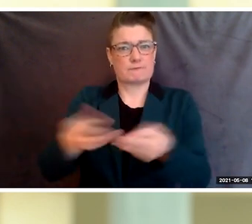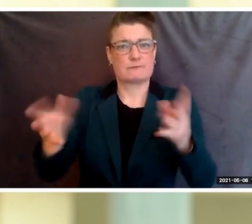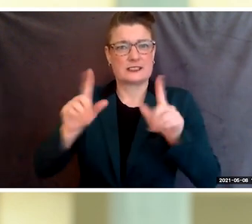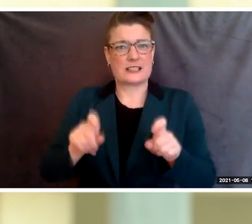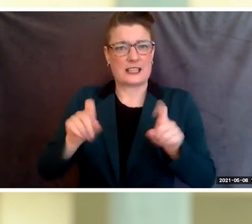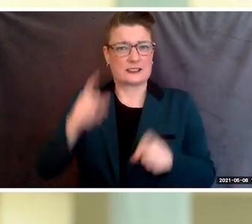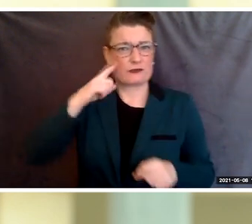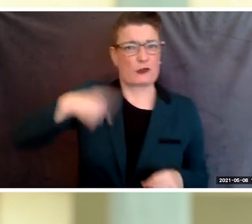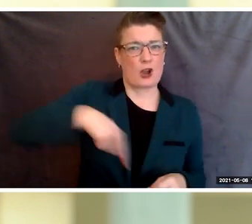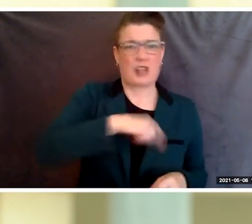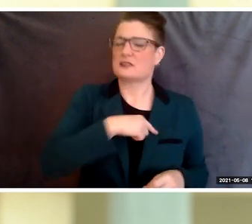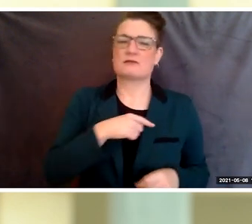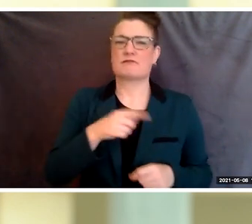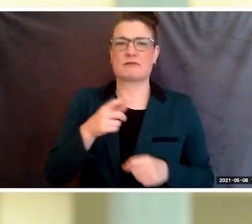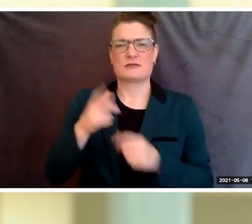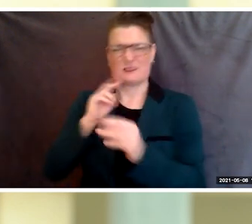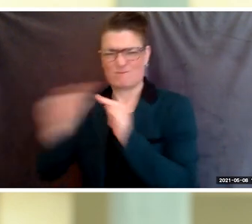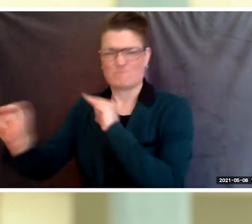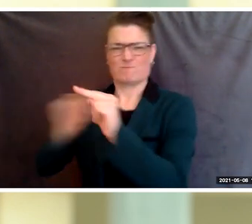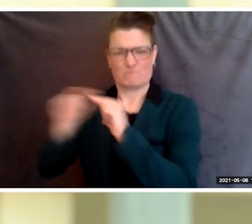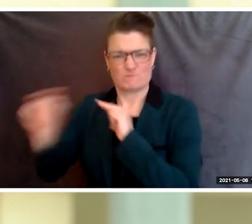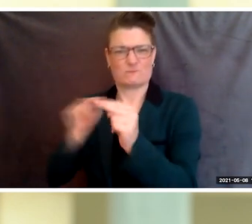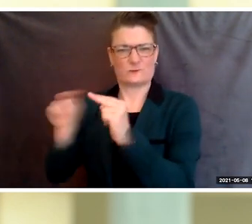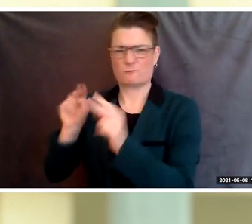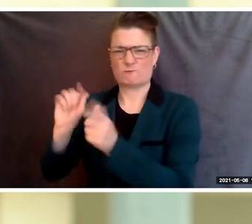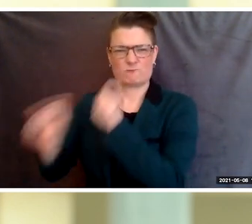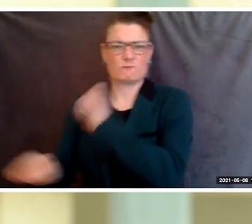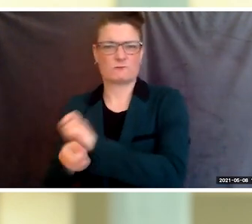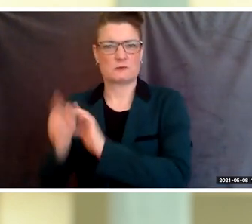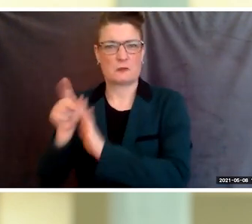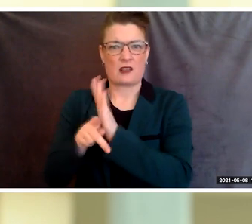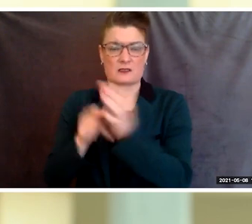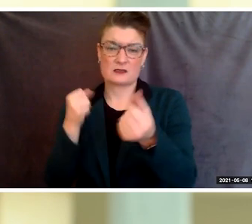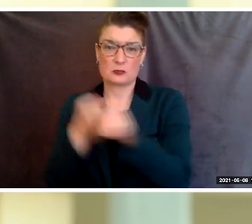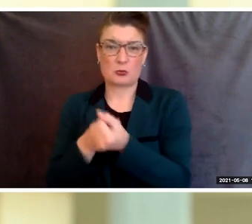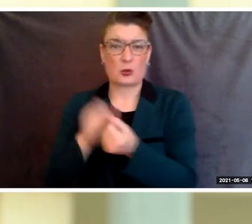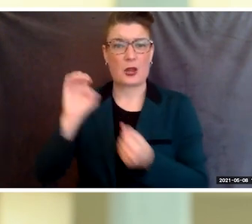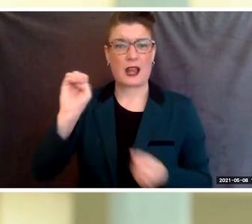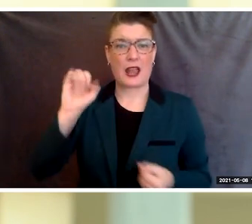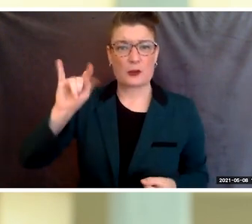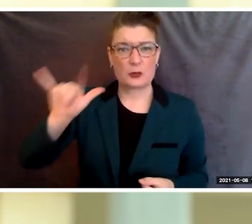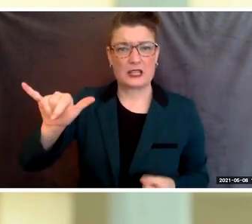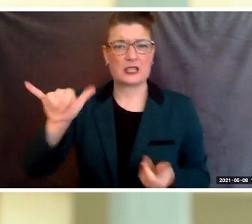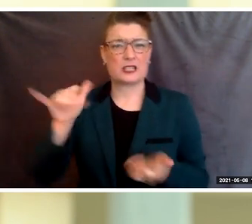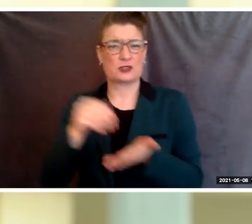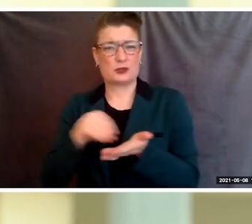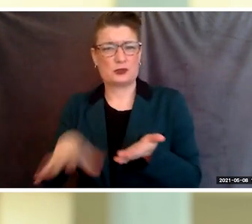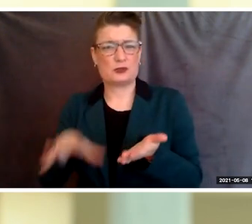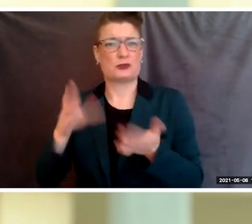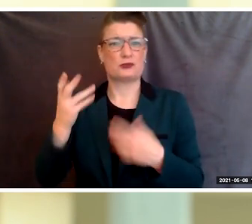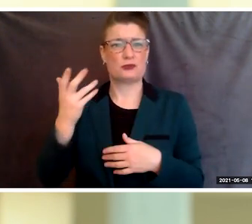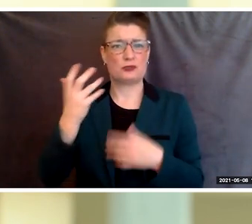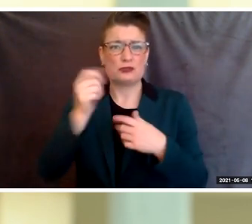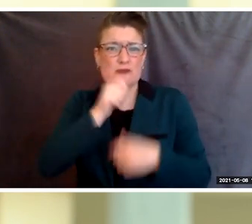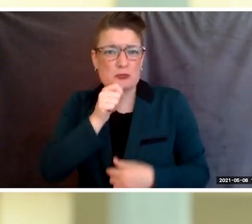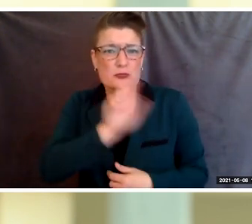thus upholding equity, student privacy, and academic integrity. I'm proud to say that the initiatives